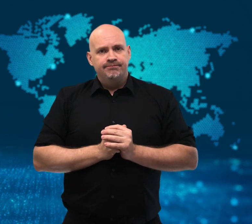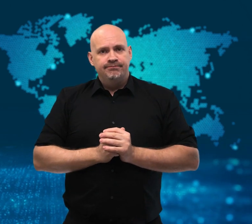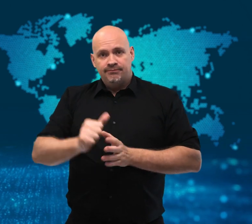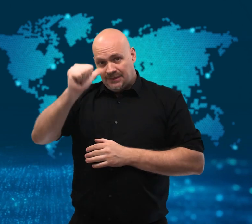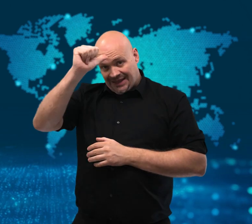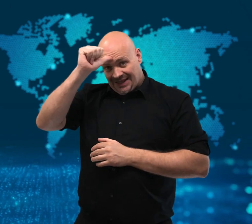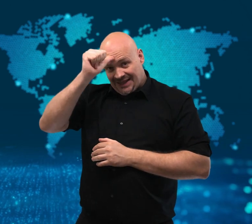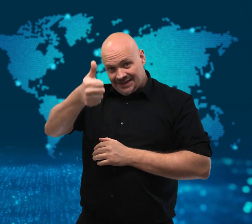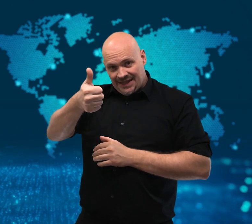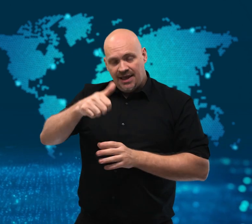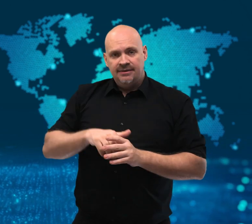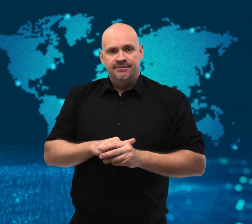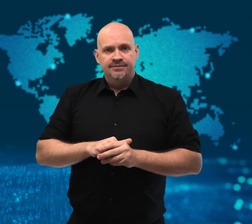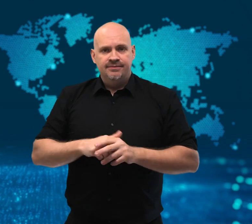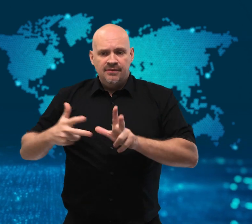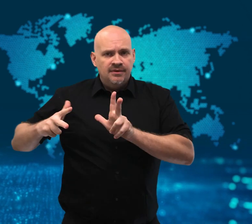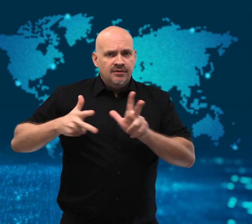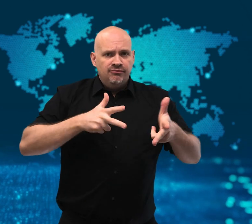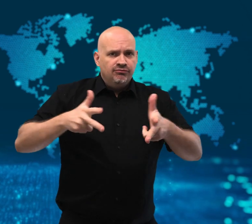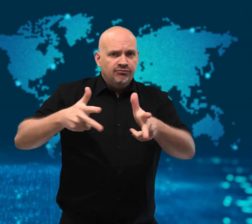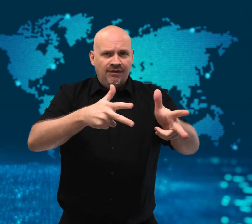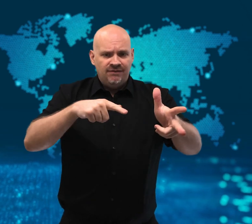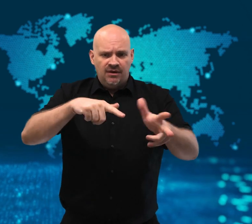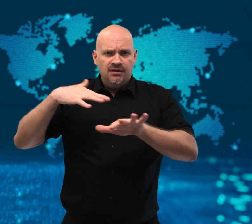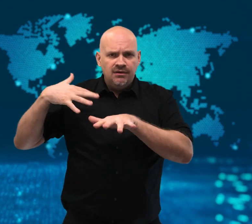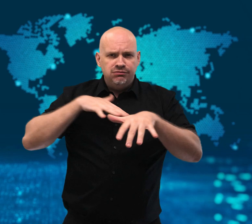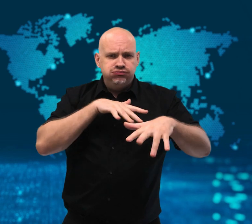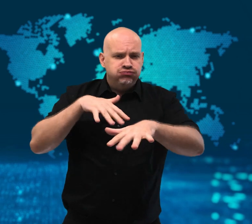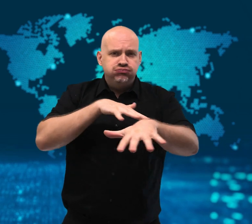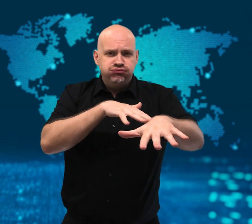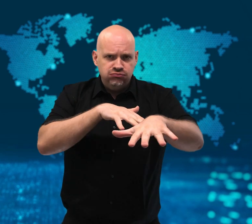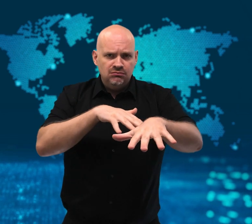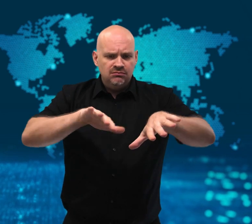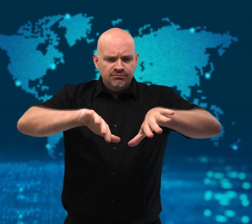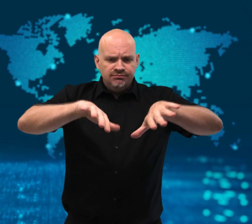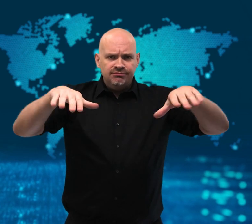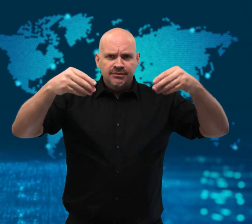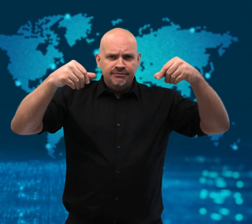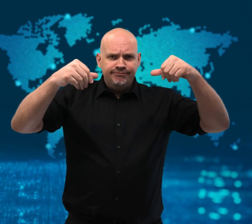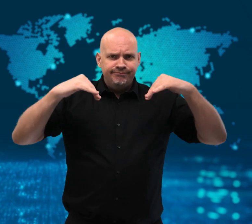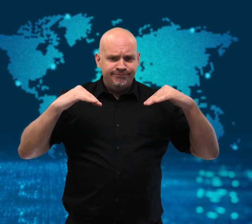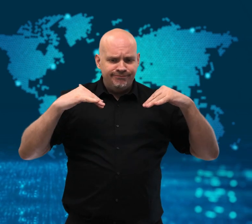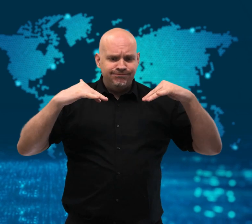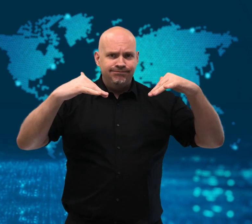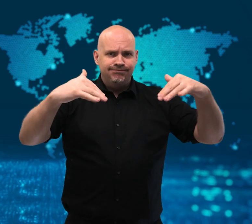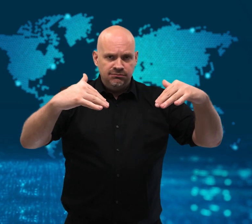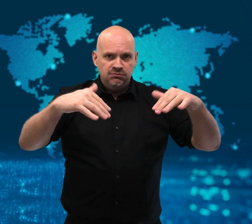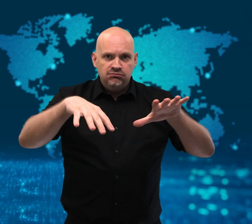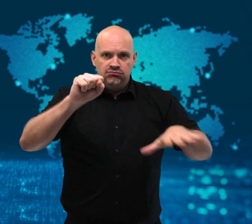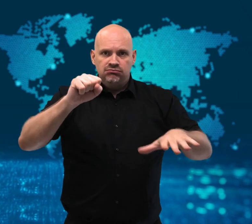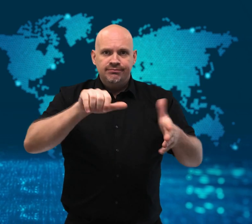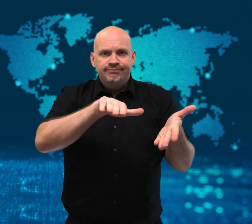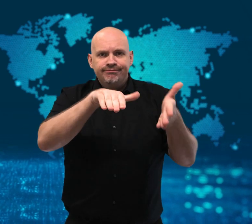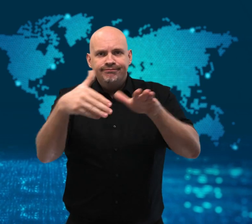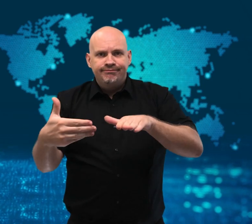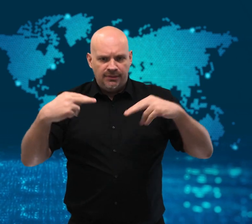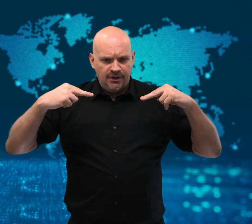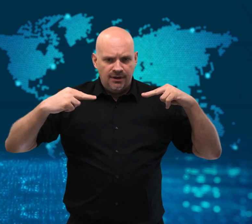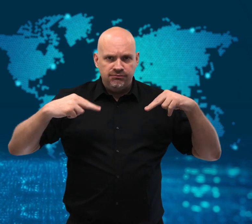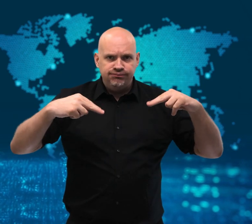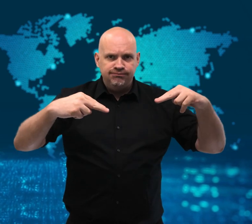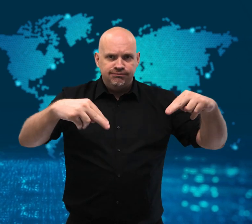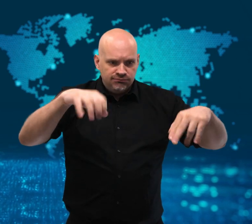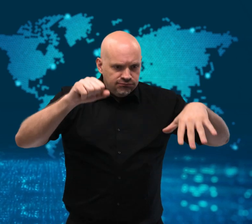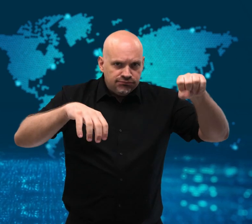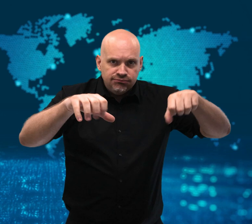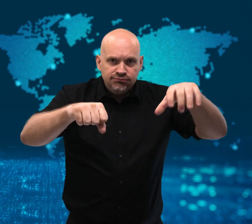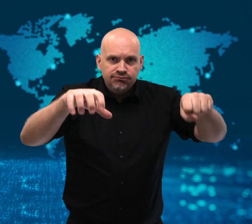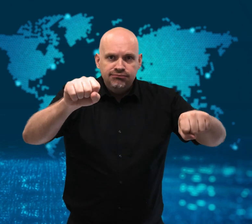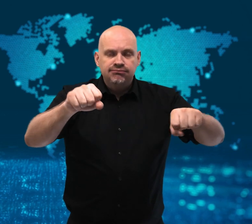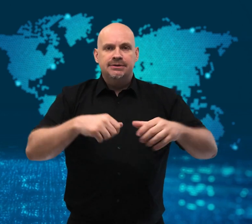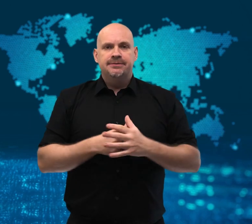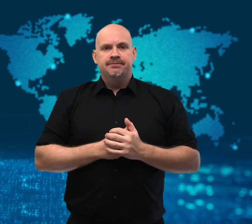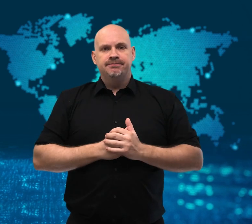Bodies found in riverbanks.